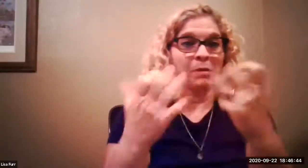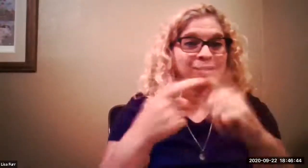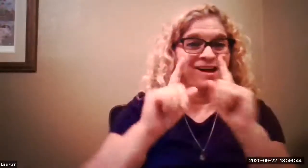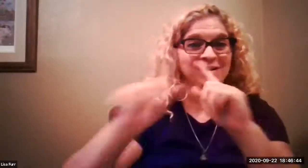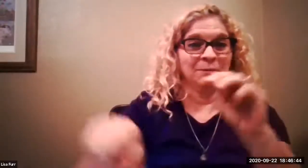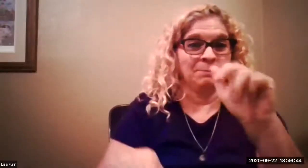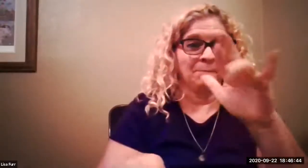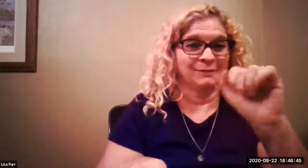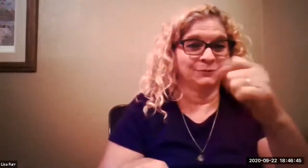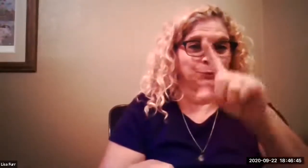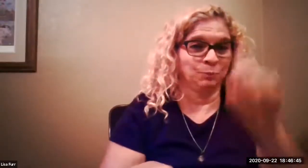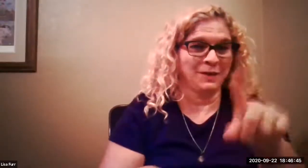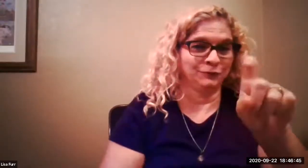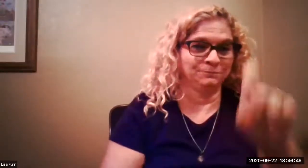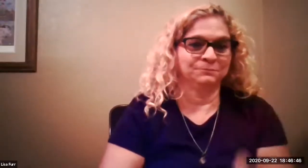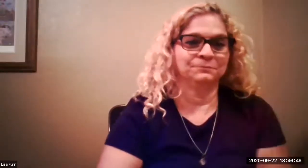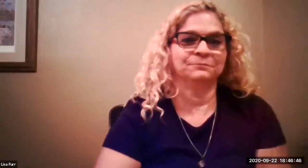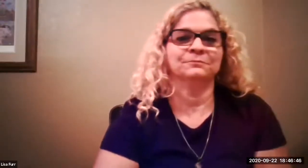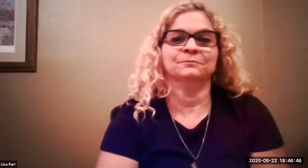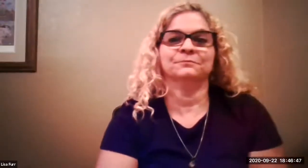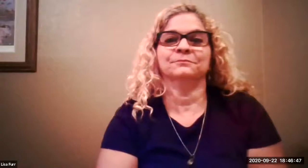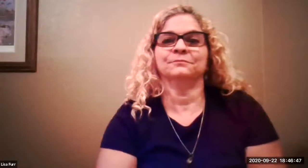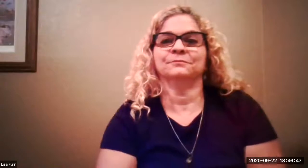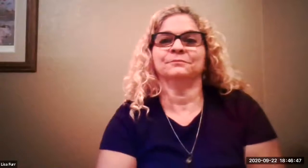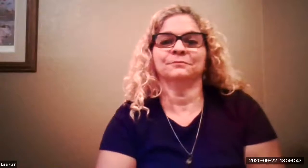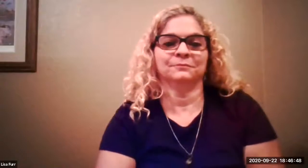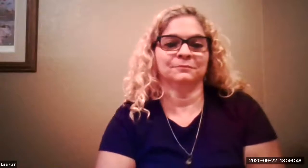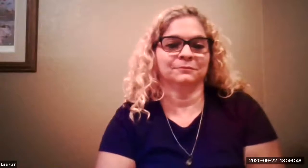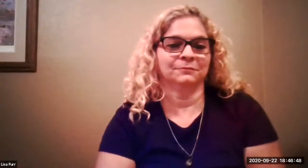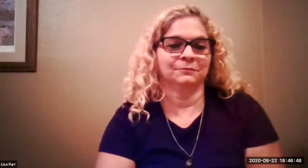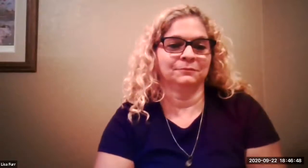okay so would someone like to answer mary's question